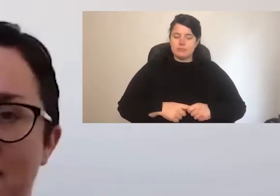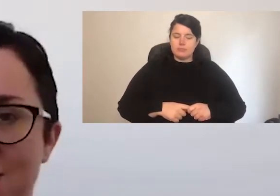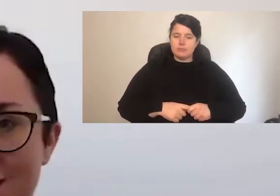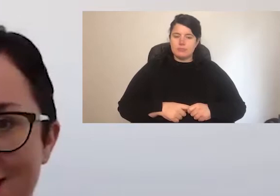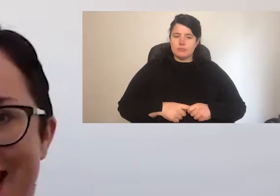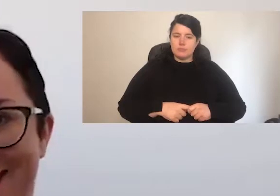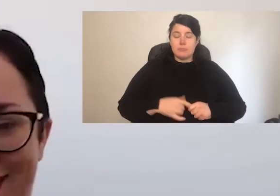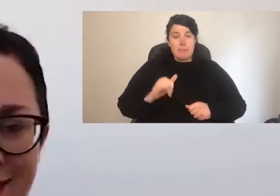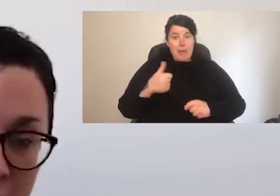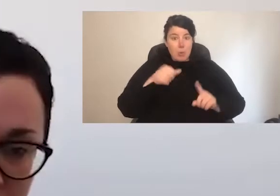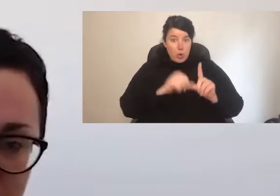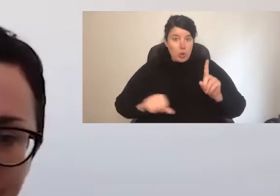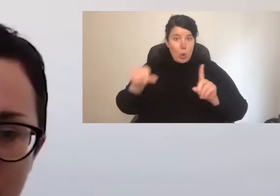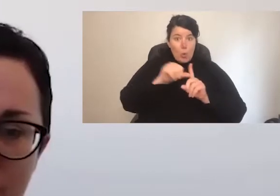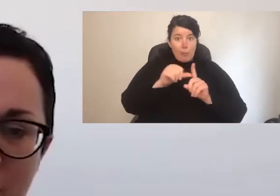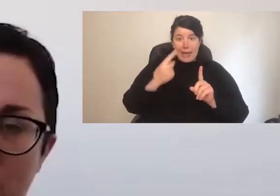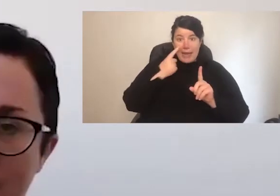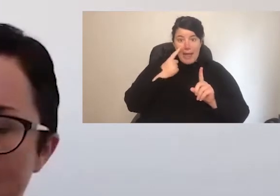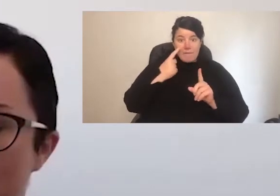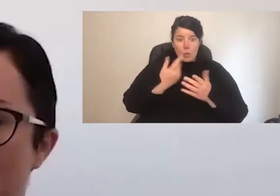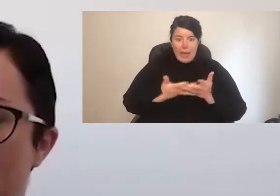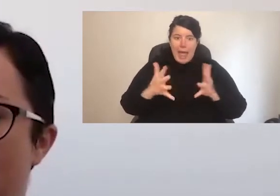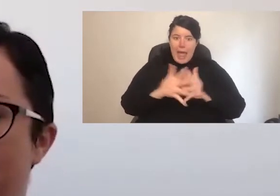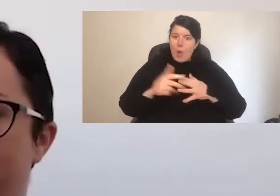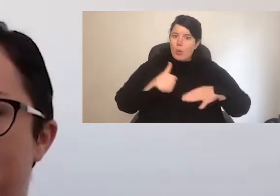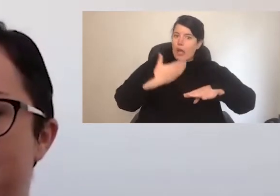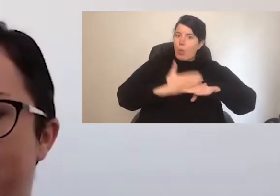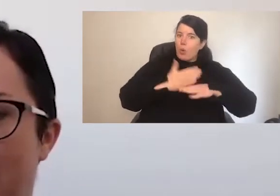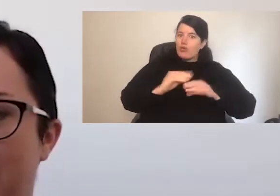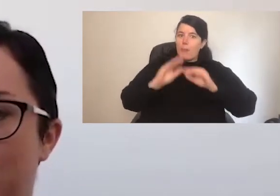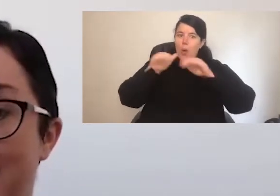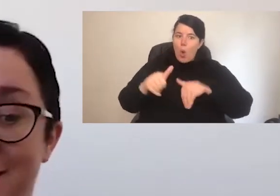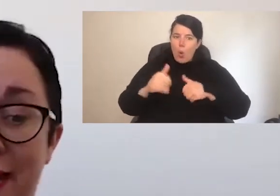logistics and the culture of remote workings to find ways to make it